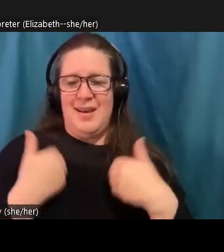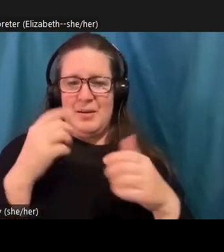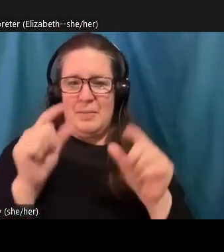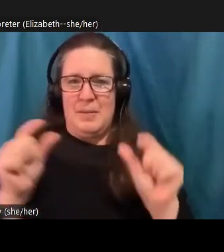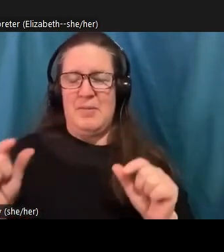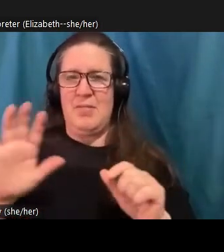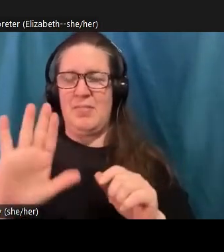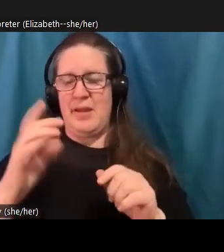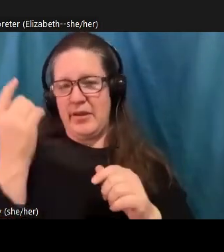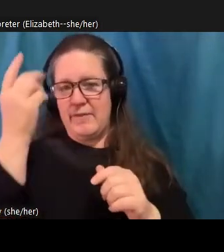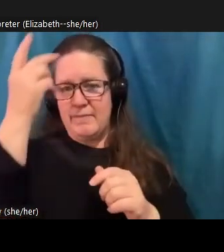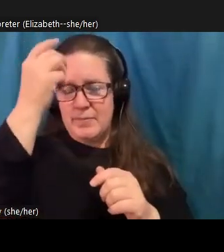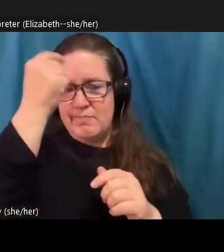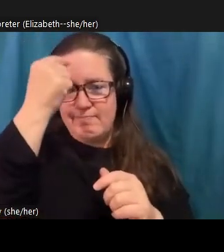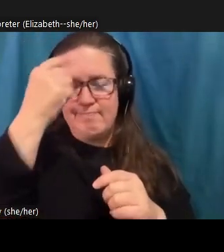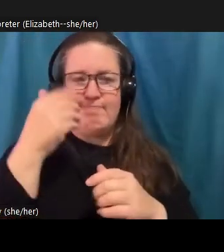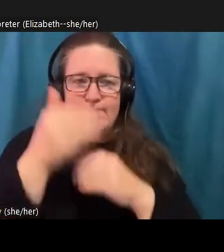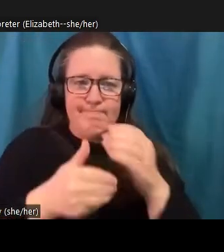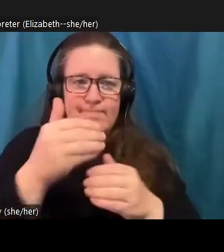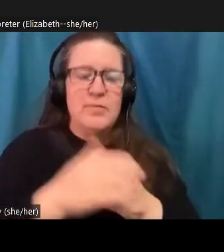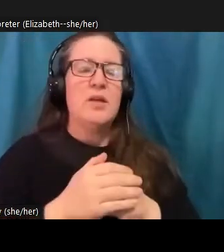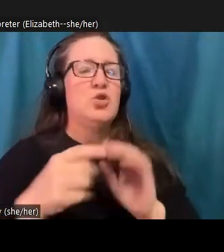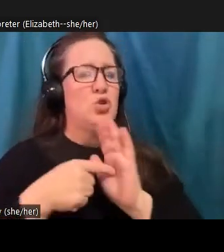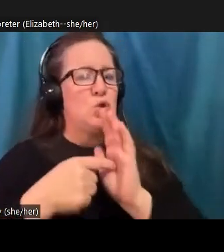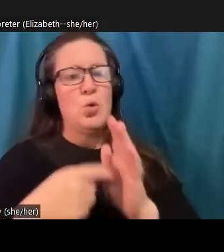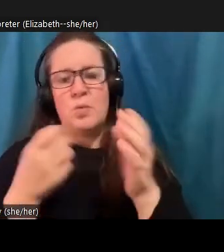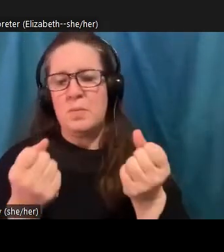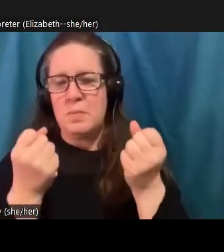teens from across the world. This includes India, Brazil,